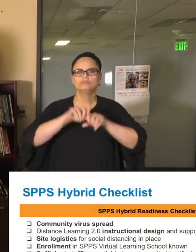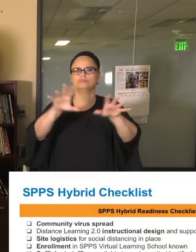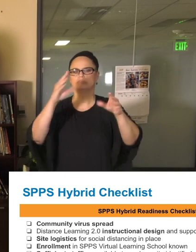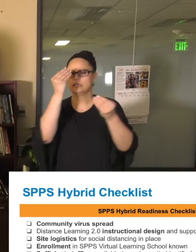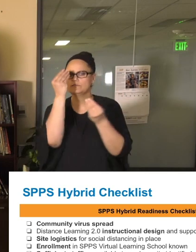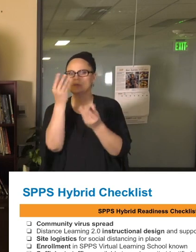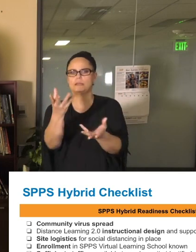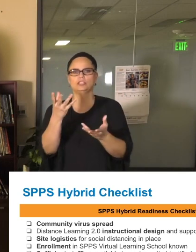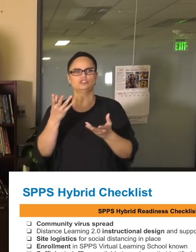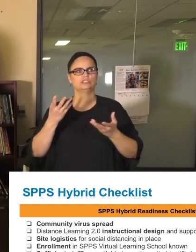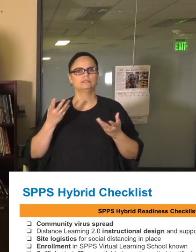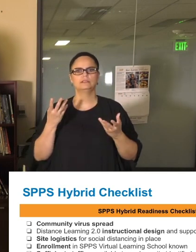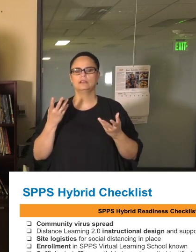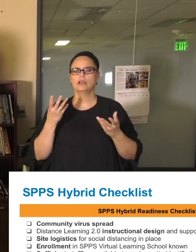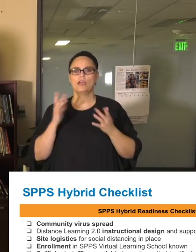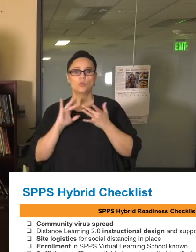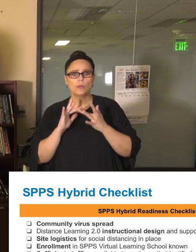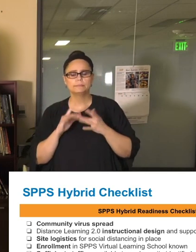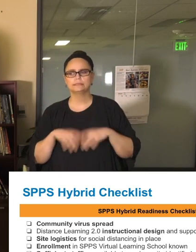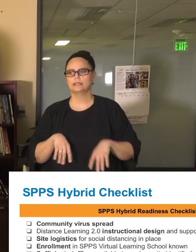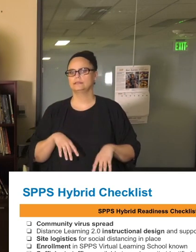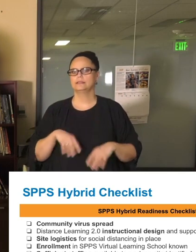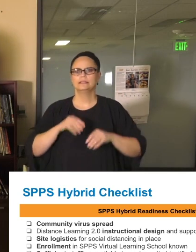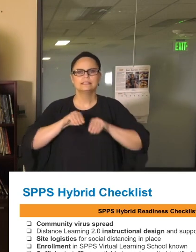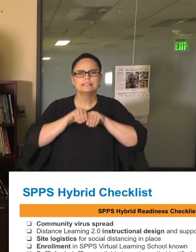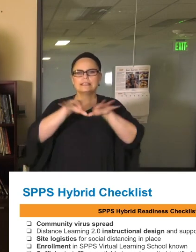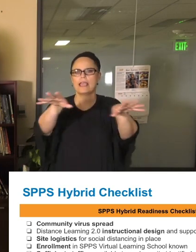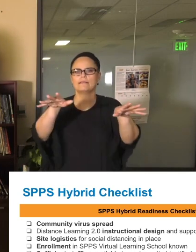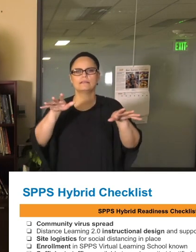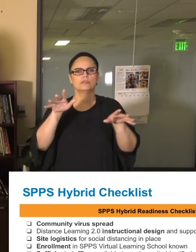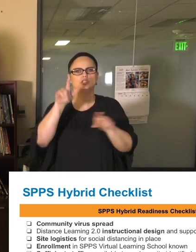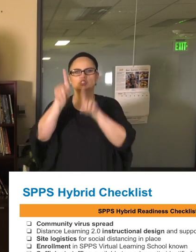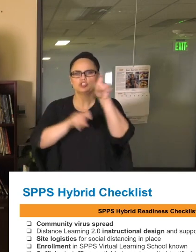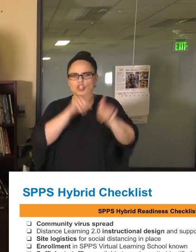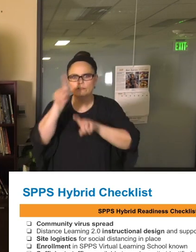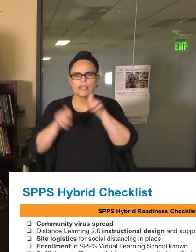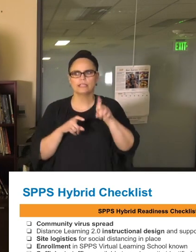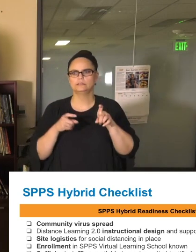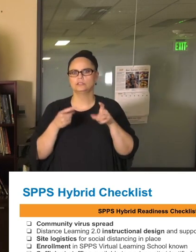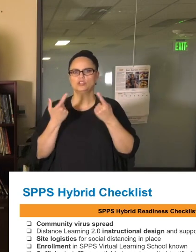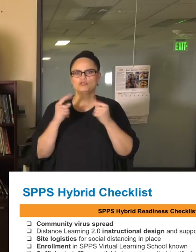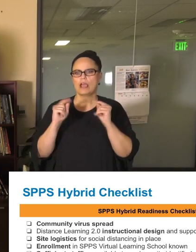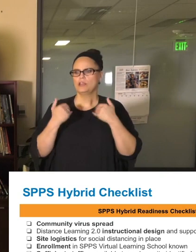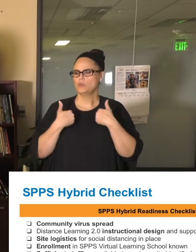surveys to hear from you. We have tried to open up as many communication channels as possible.